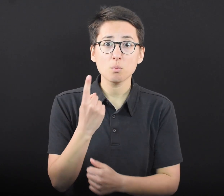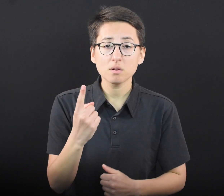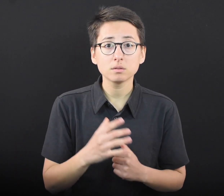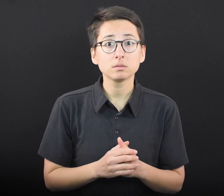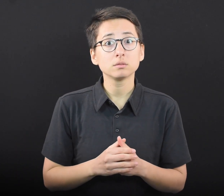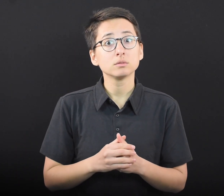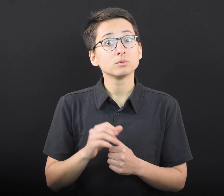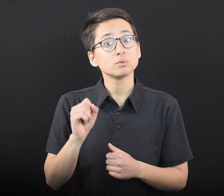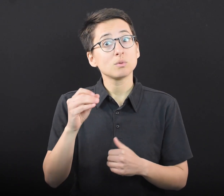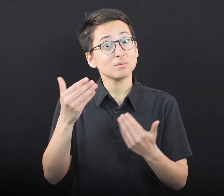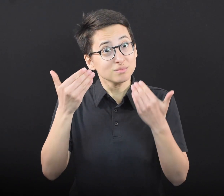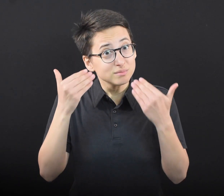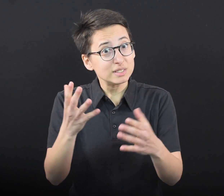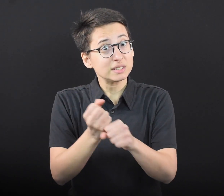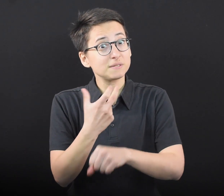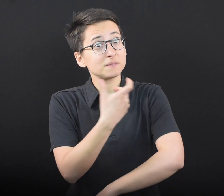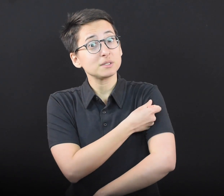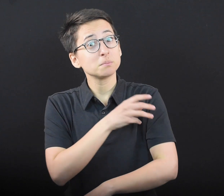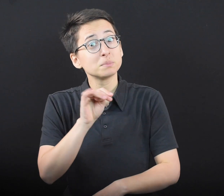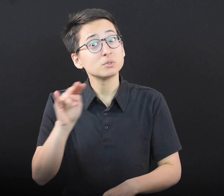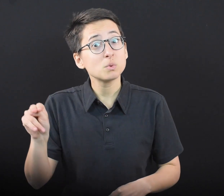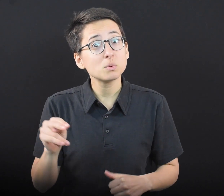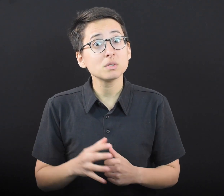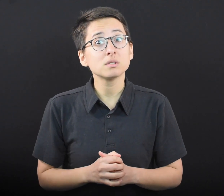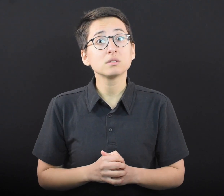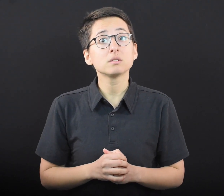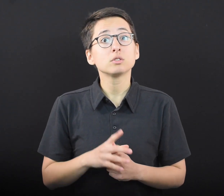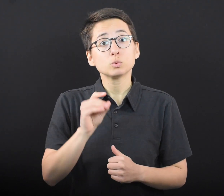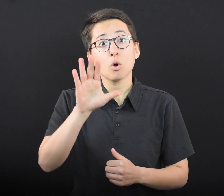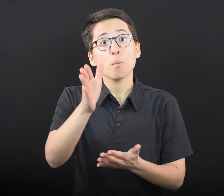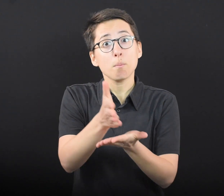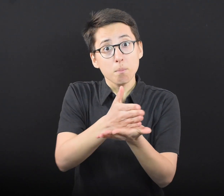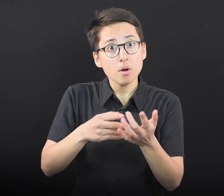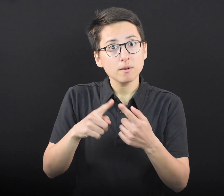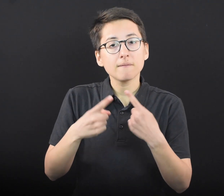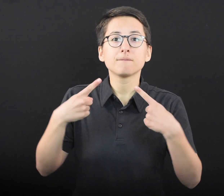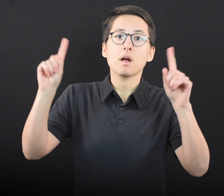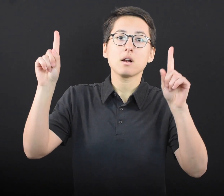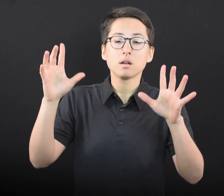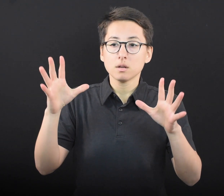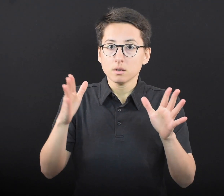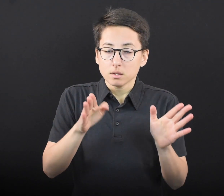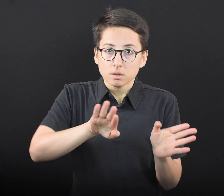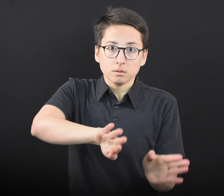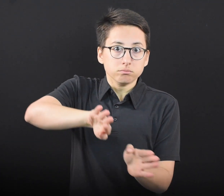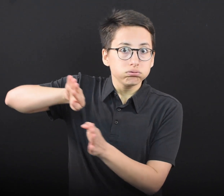So go get your vaccines, Minnesota, and do your part to finally put this pandemic behind us.”